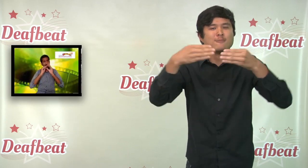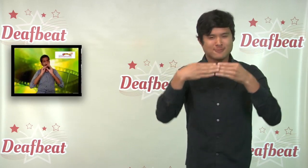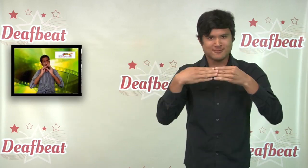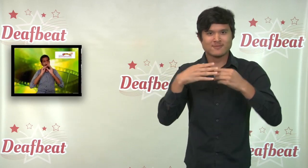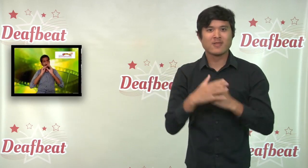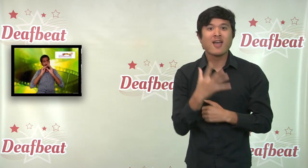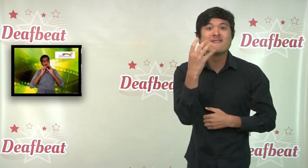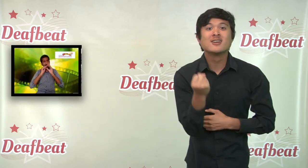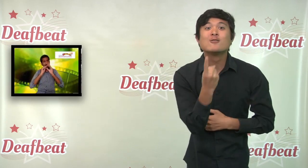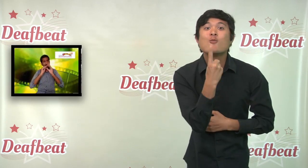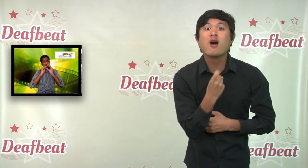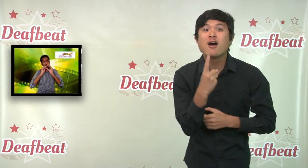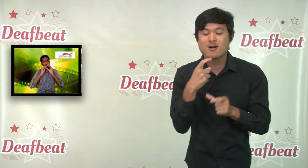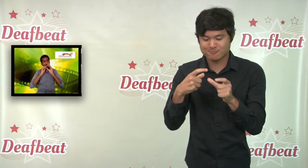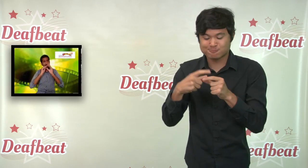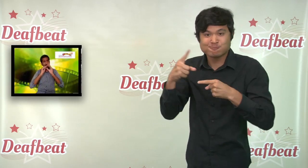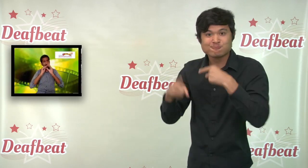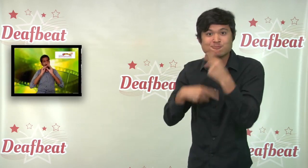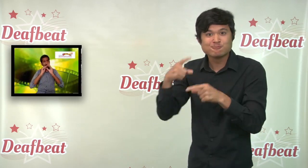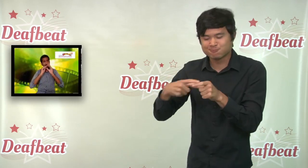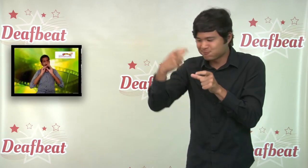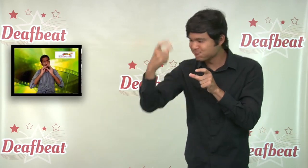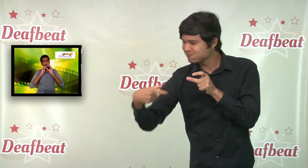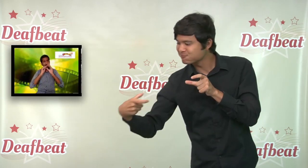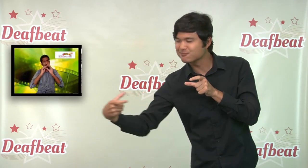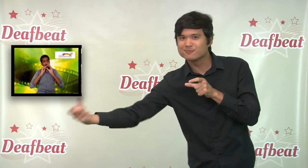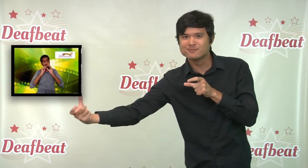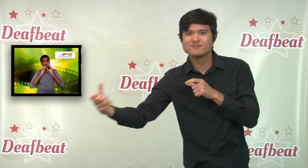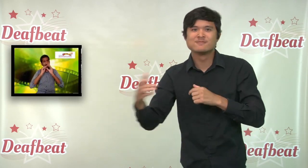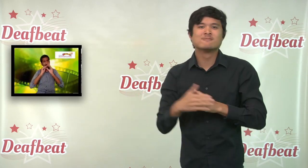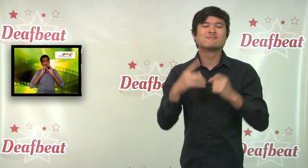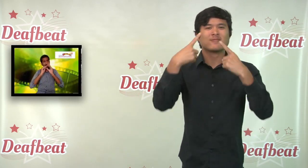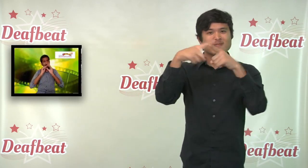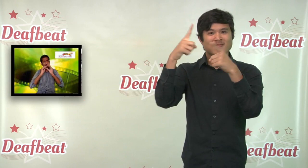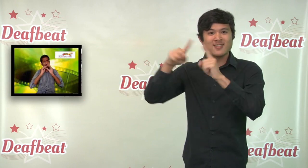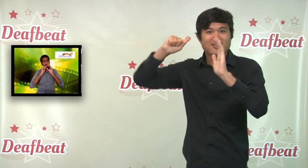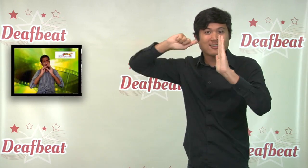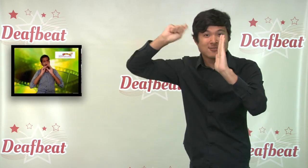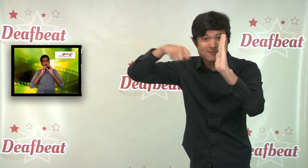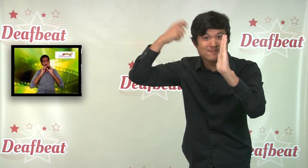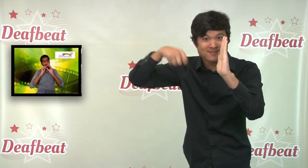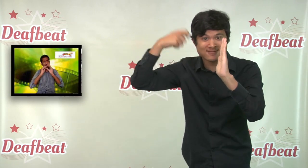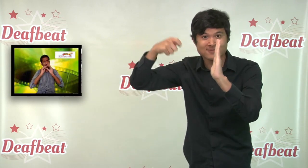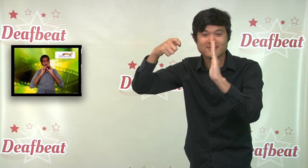be an Opening and Closing ceremonies, exclusive “Red